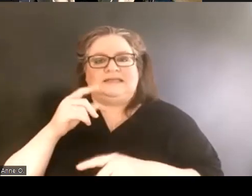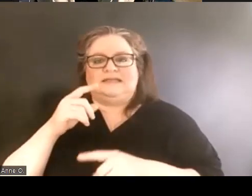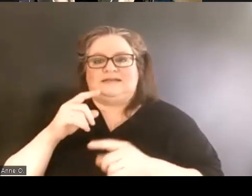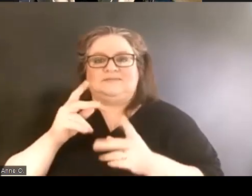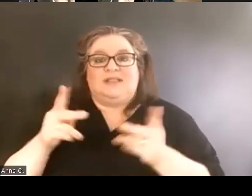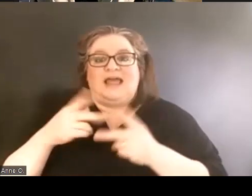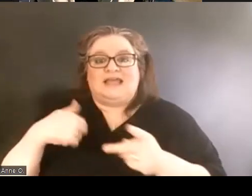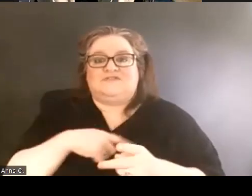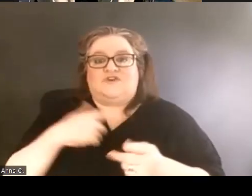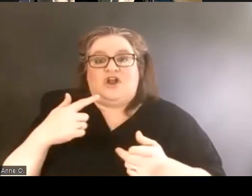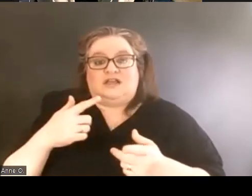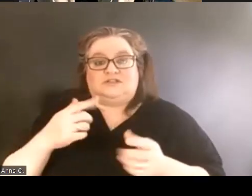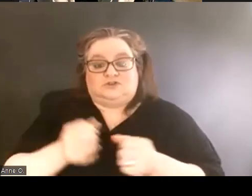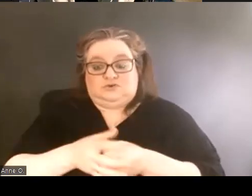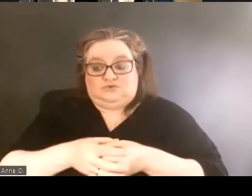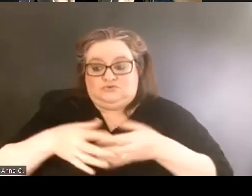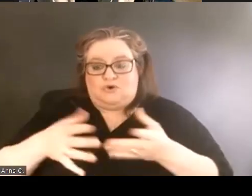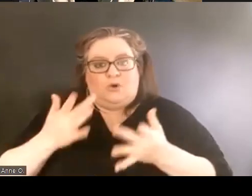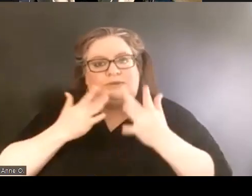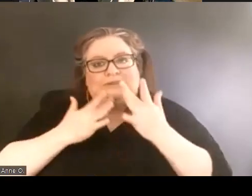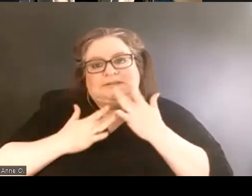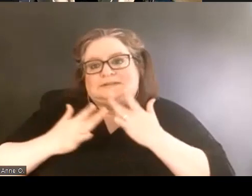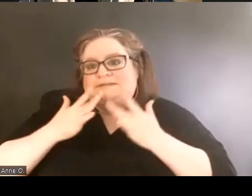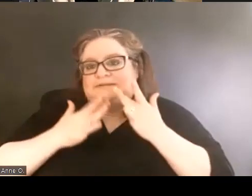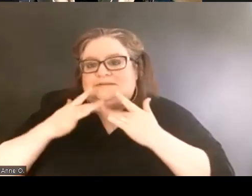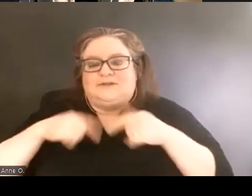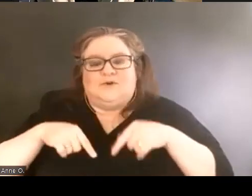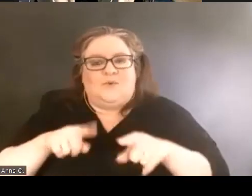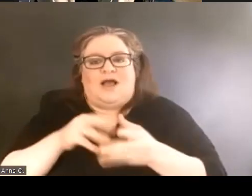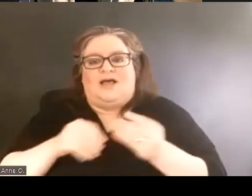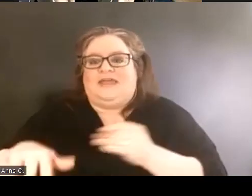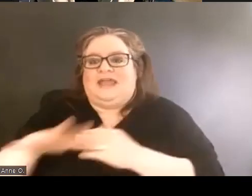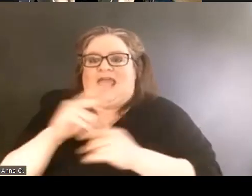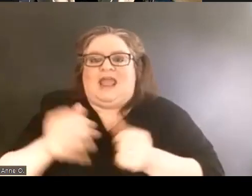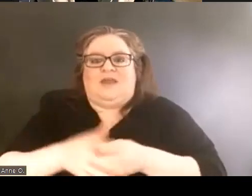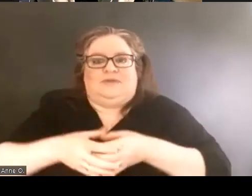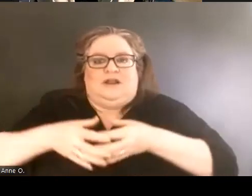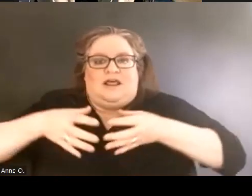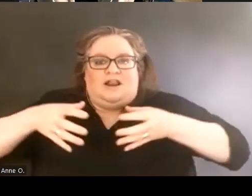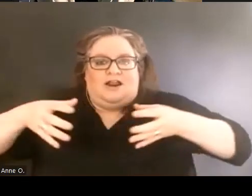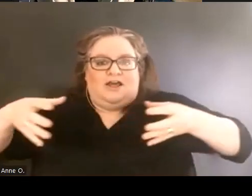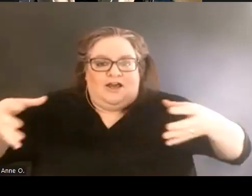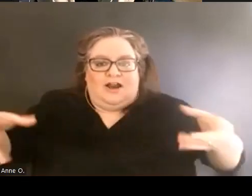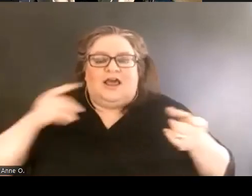While the campus continues to grow programming and continues to grow class sizes